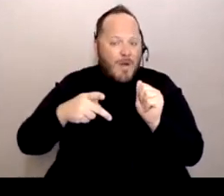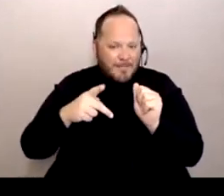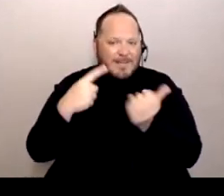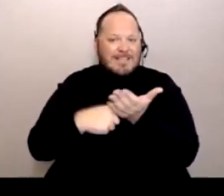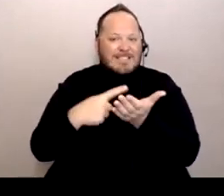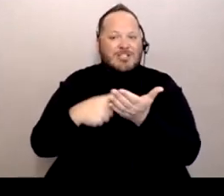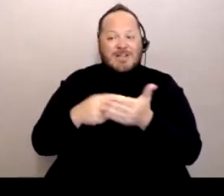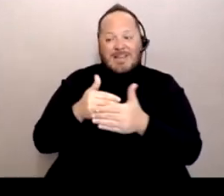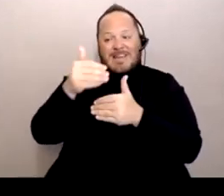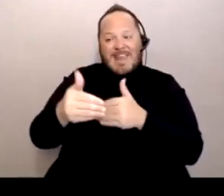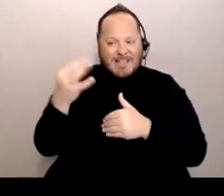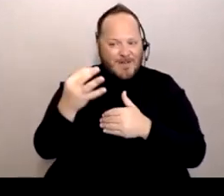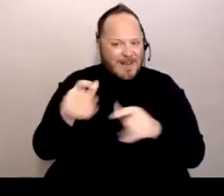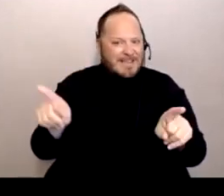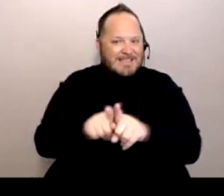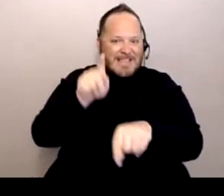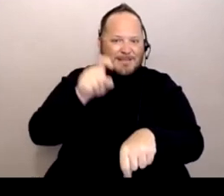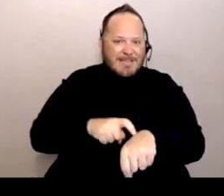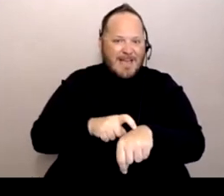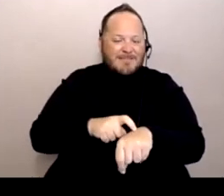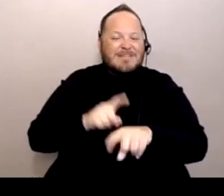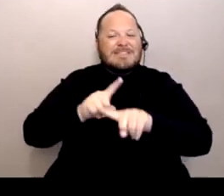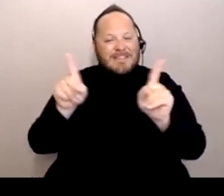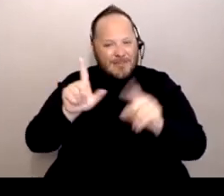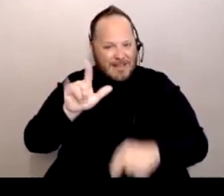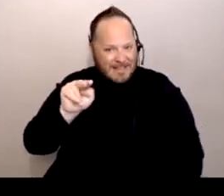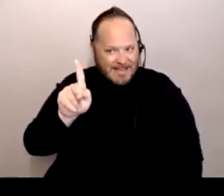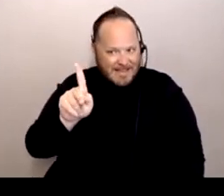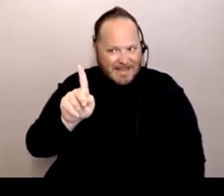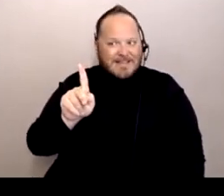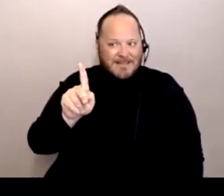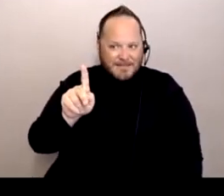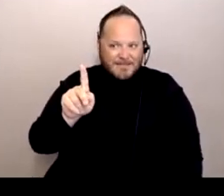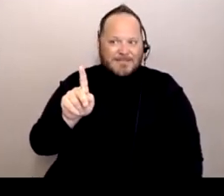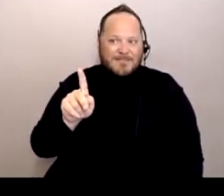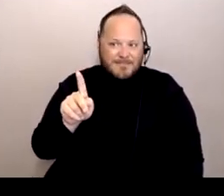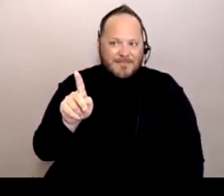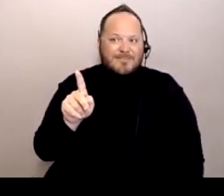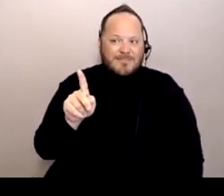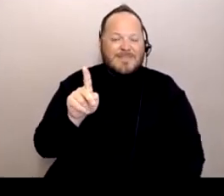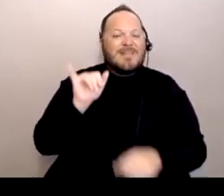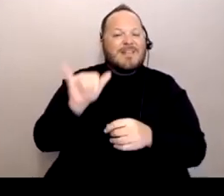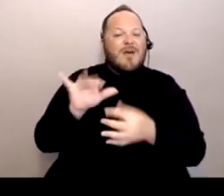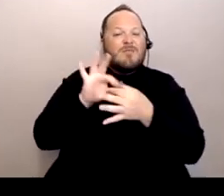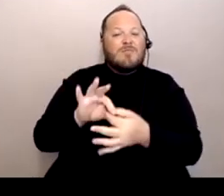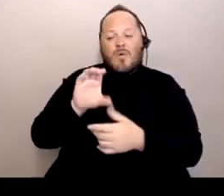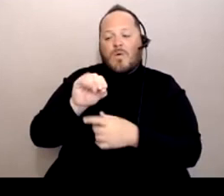same time, different link, on the COVID-19 schools and vaccinations